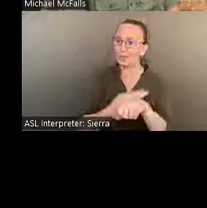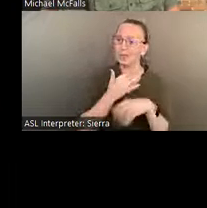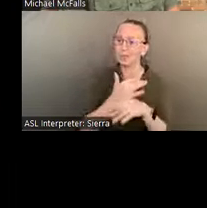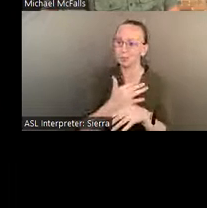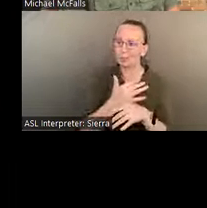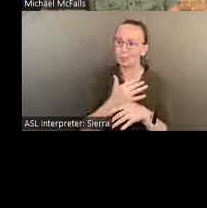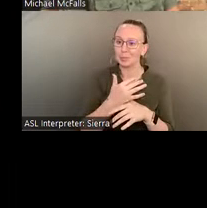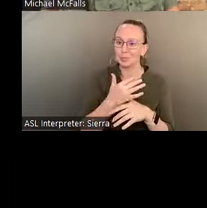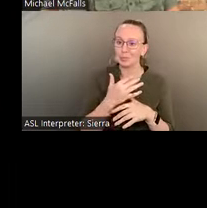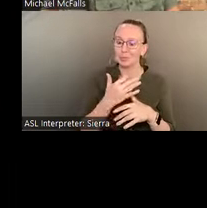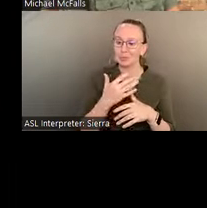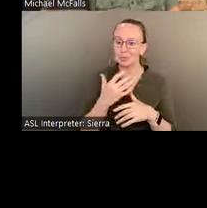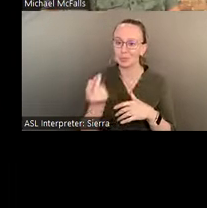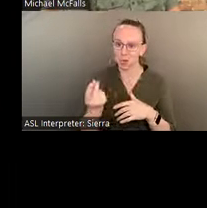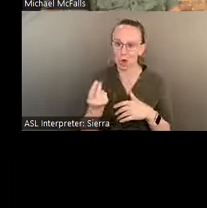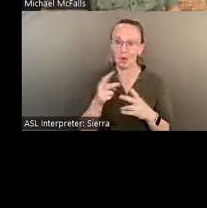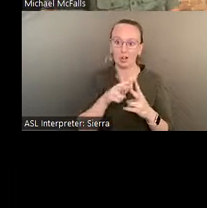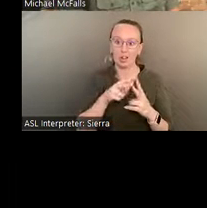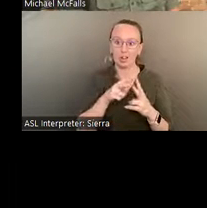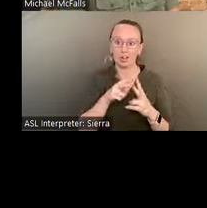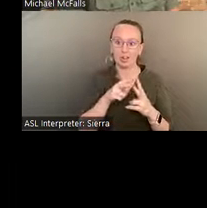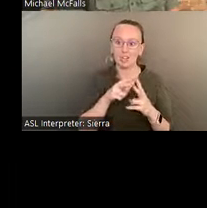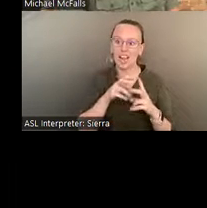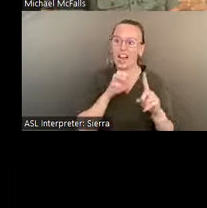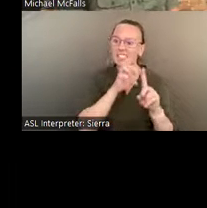and Nina, attacking the Secret Service agent.